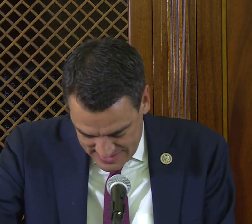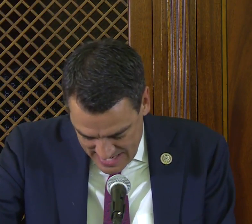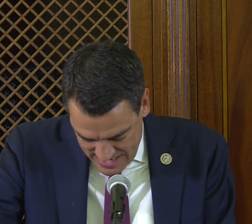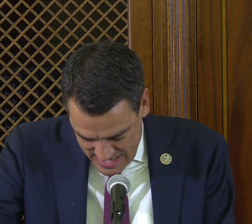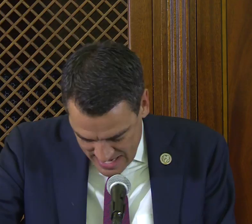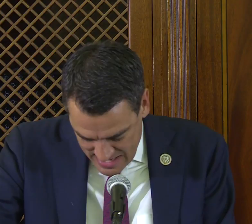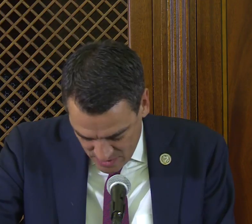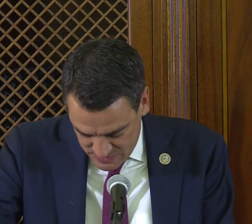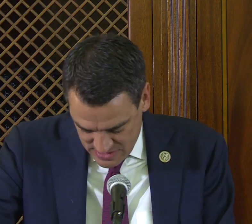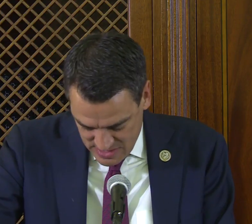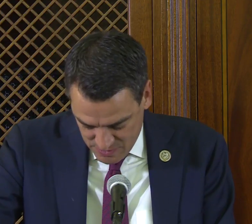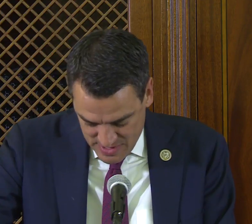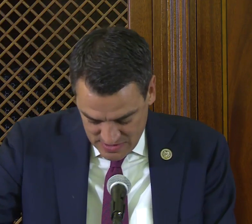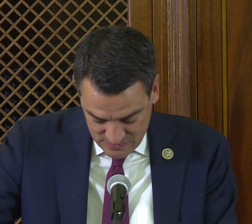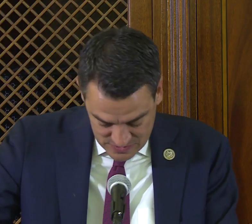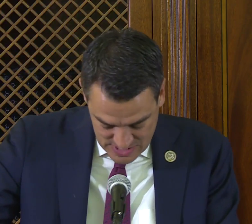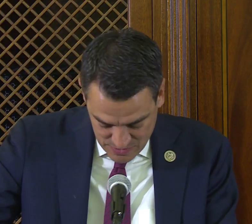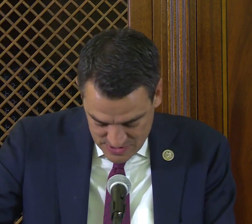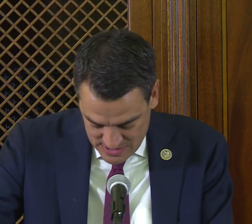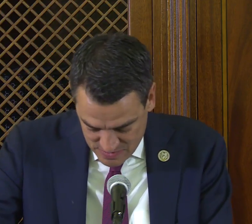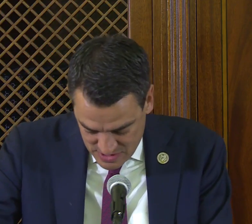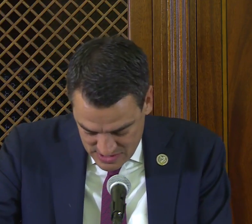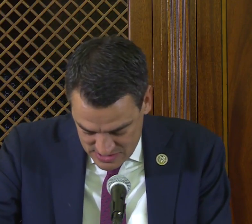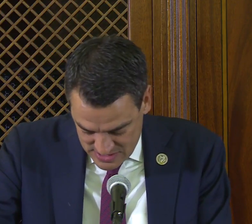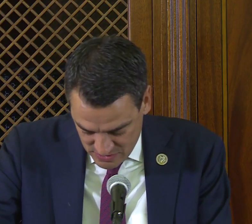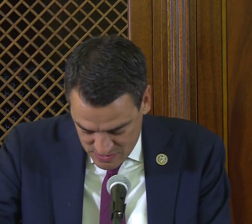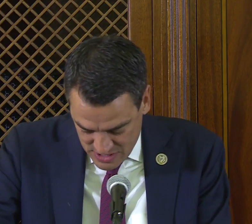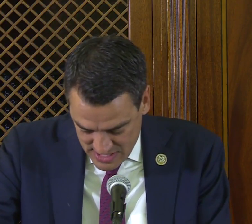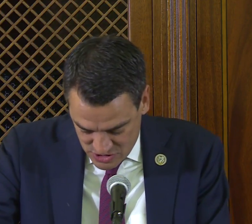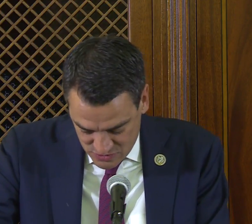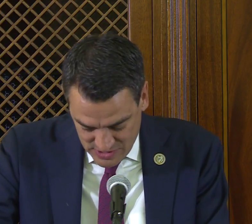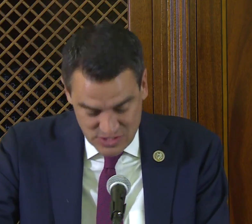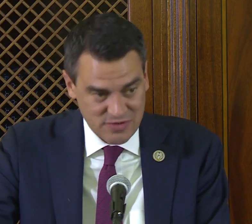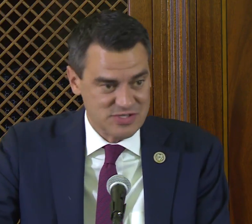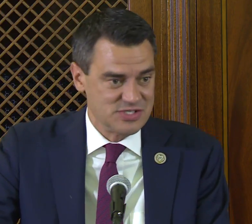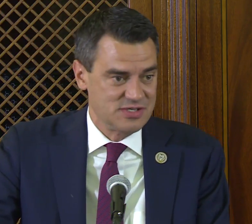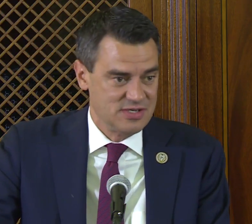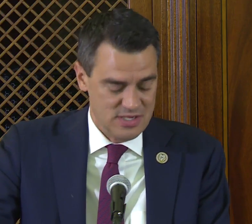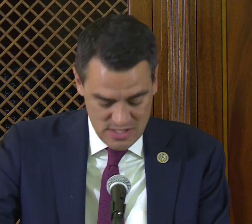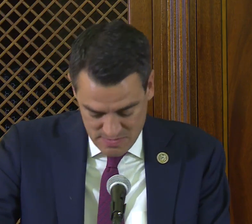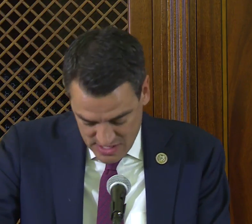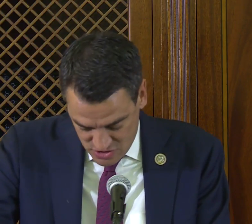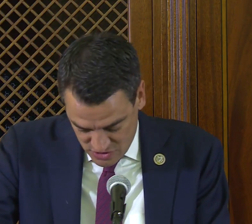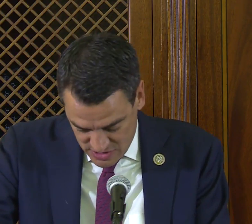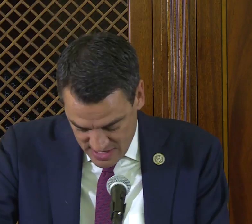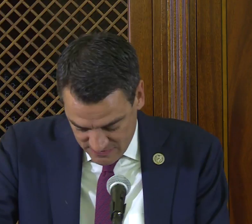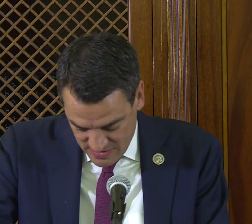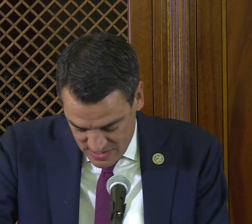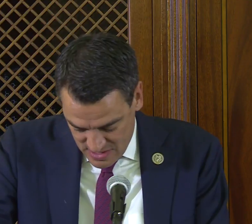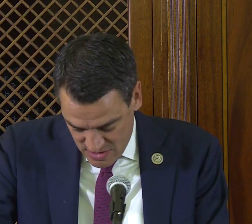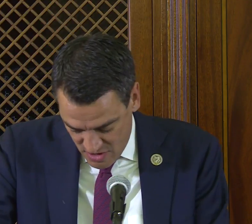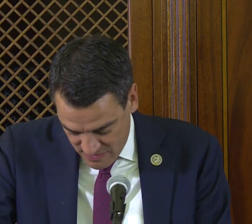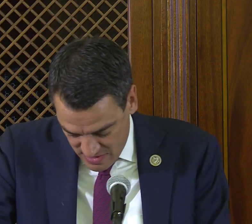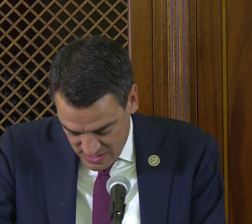The ADA helped implement, for example, in the deaf community telecommunications relay services, making sure the deaf, hard of hearing,